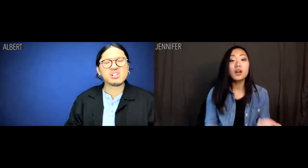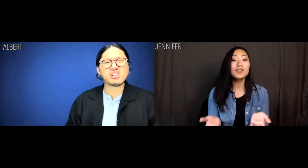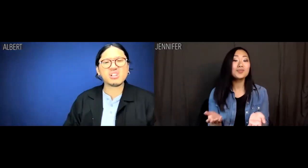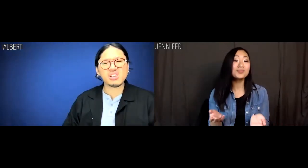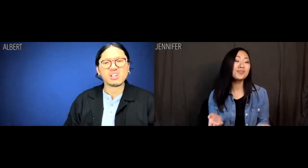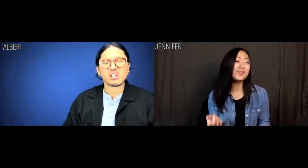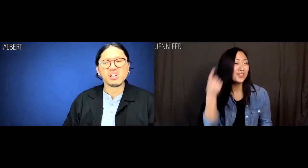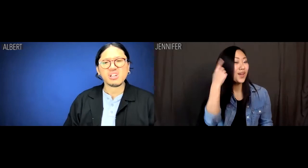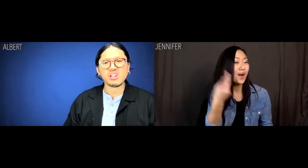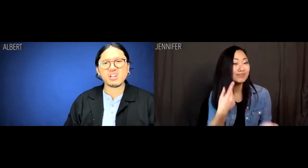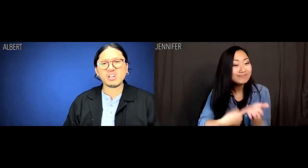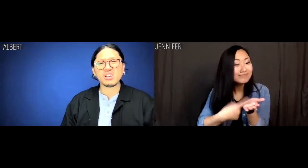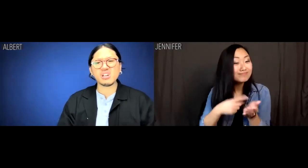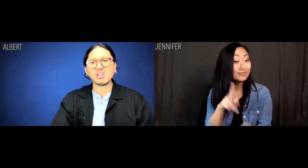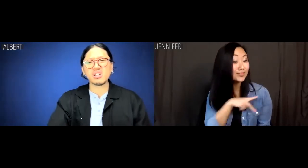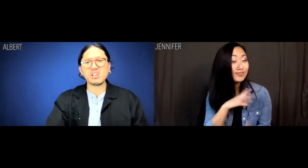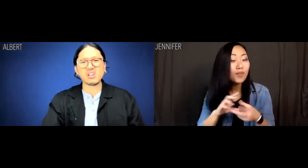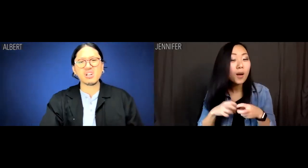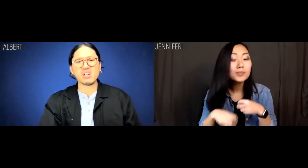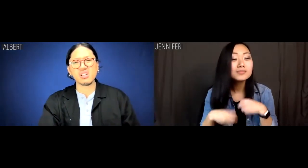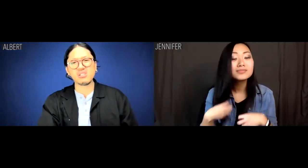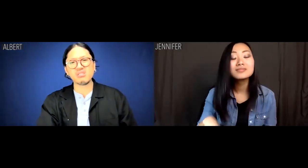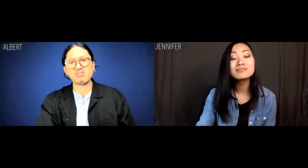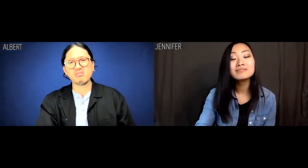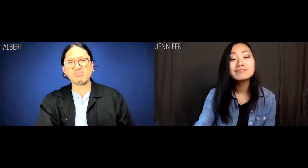Jennifer: I thought we were talking about personal problems.